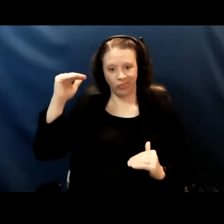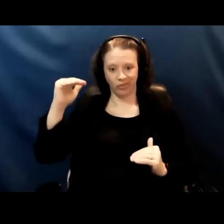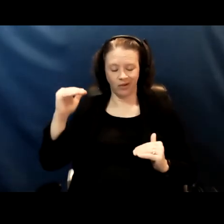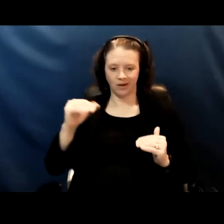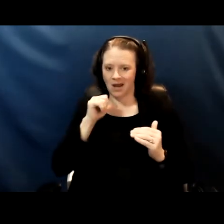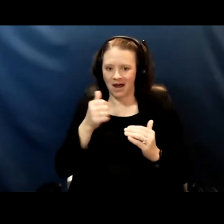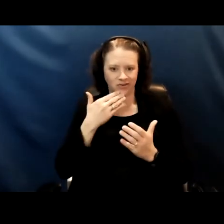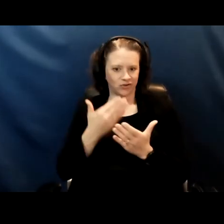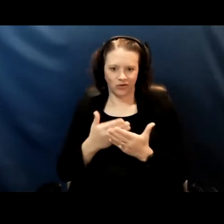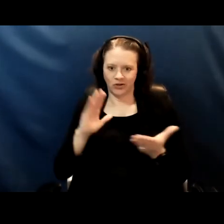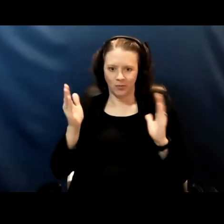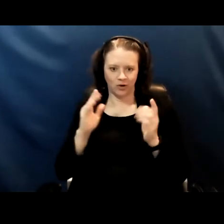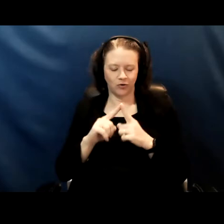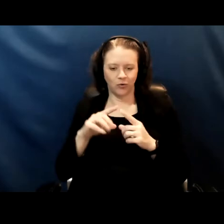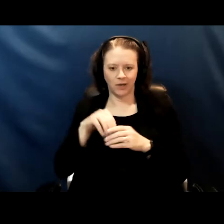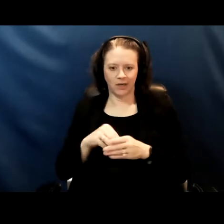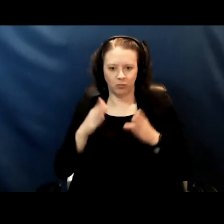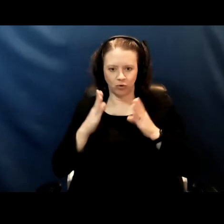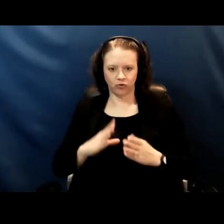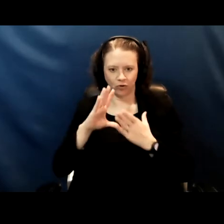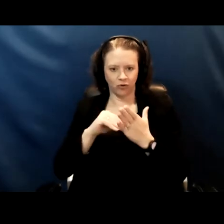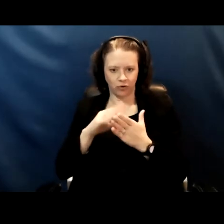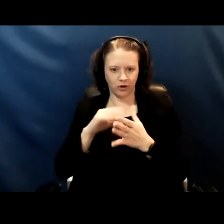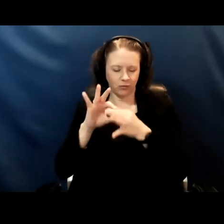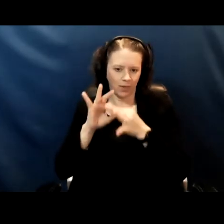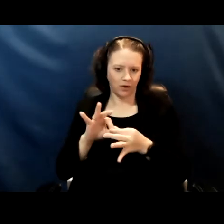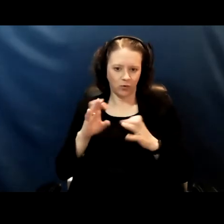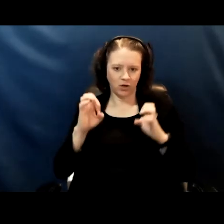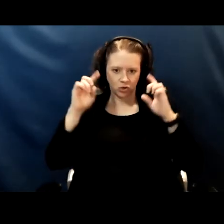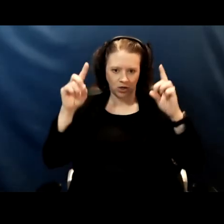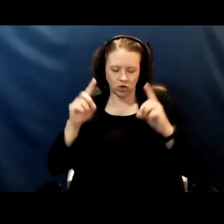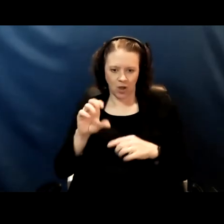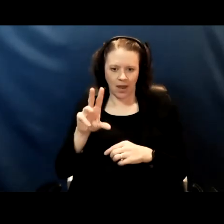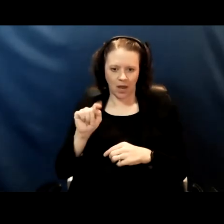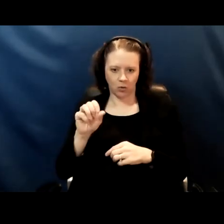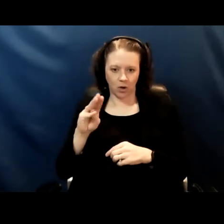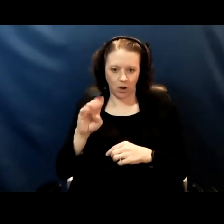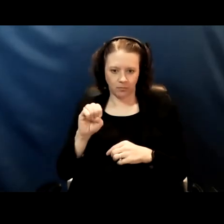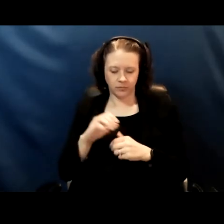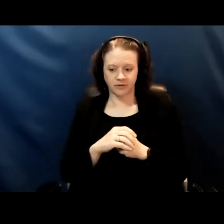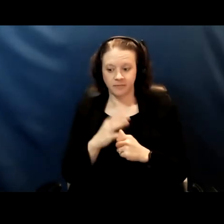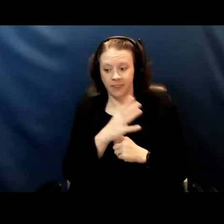in terms of educational outcomes and deciding that in-person learning